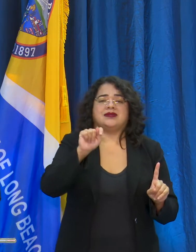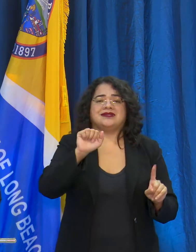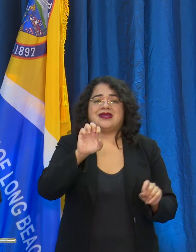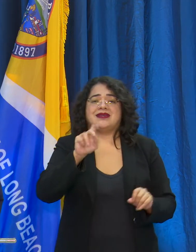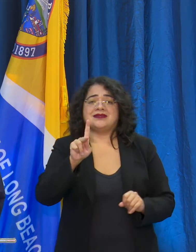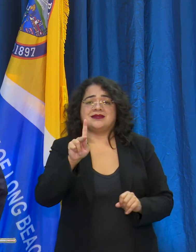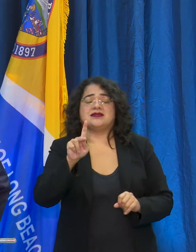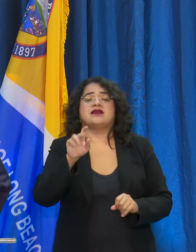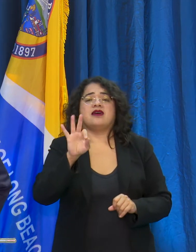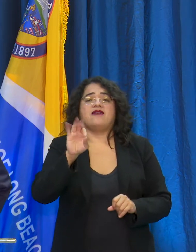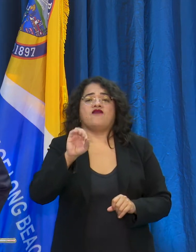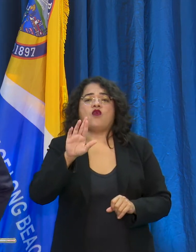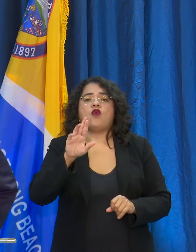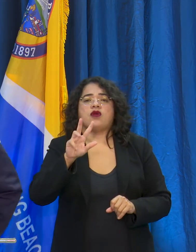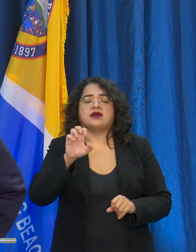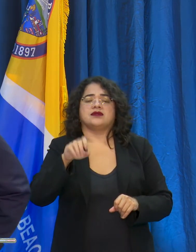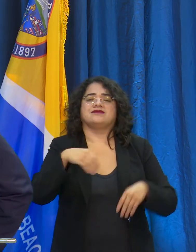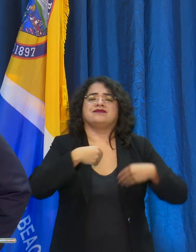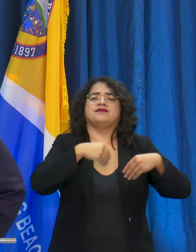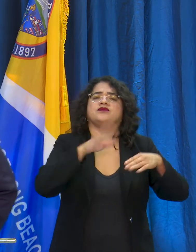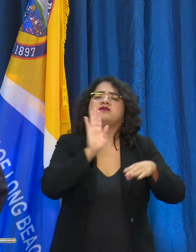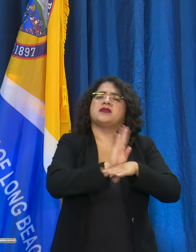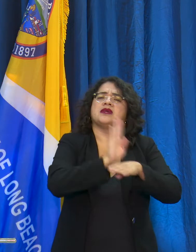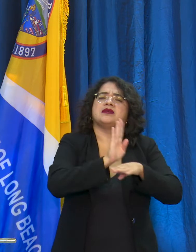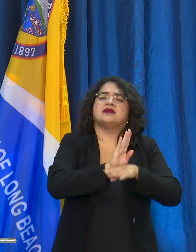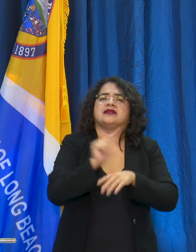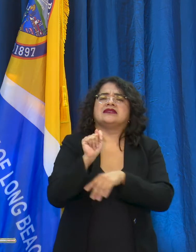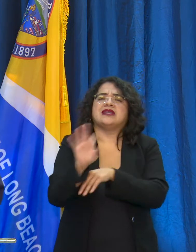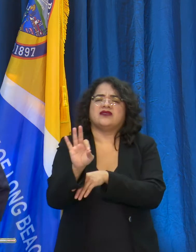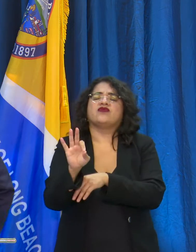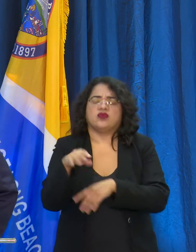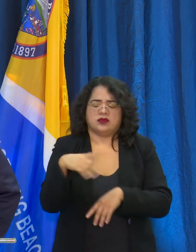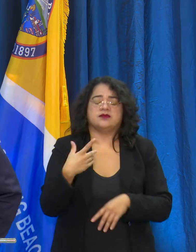in the environment. On March 20th, the City set up the Venue Task Force. It's